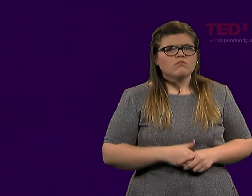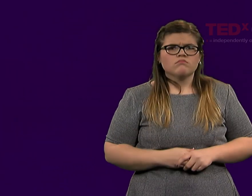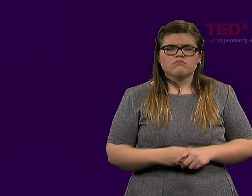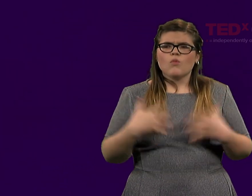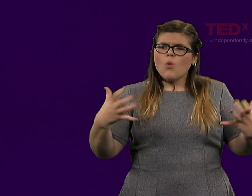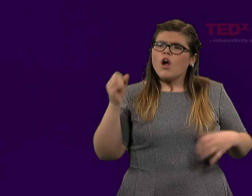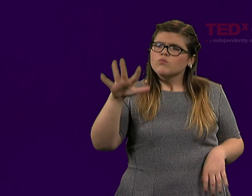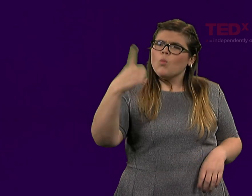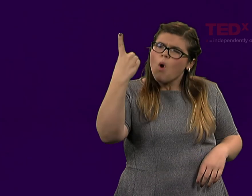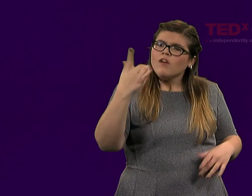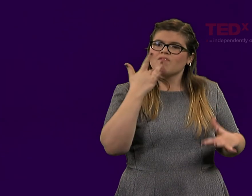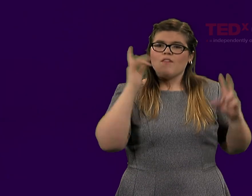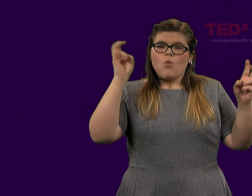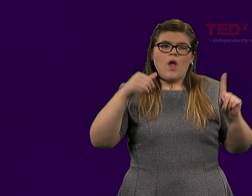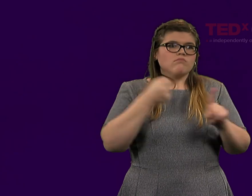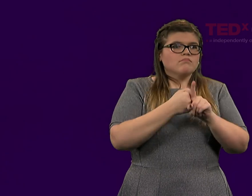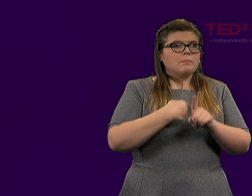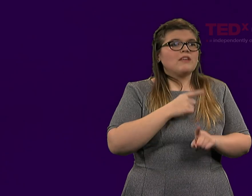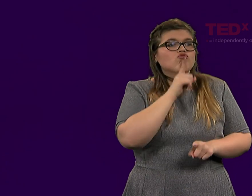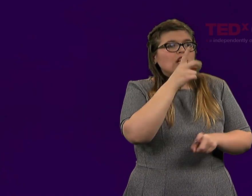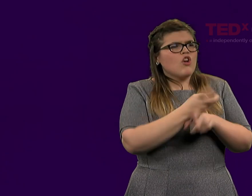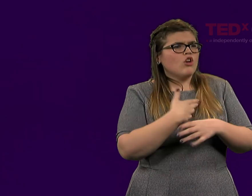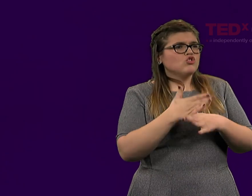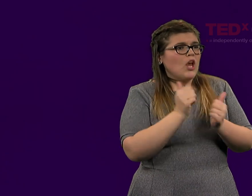One of my favorite quotes.